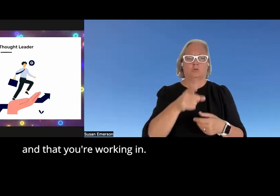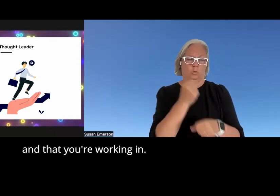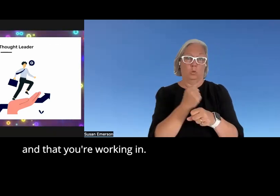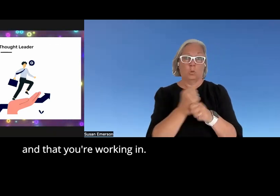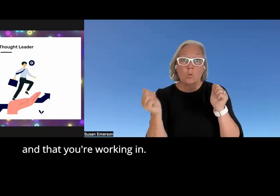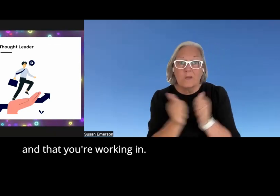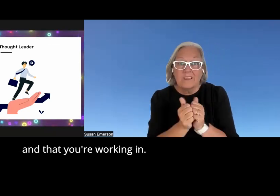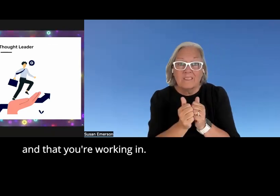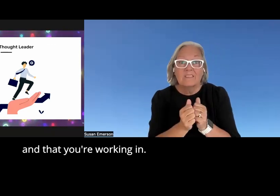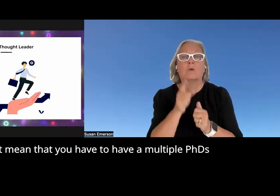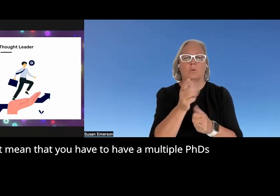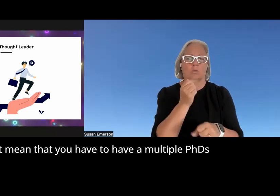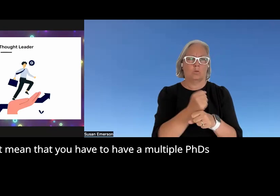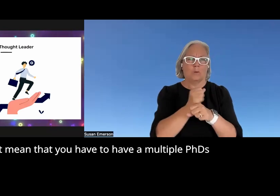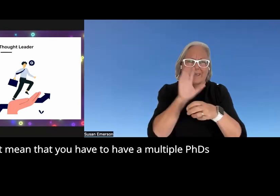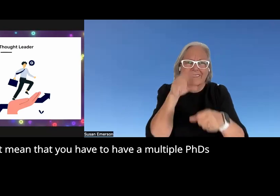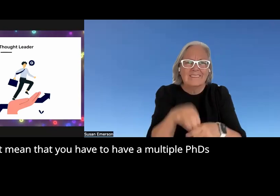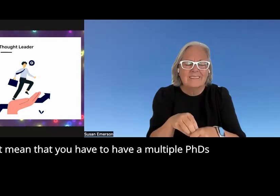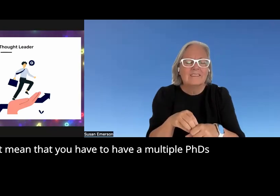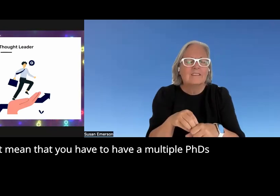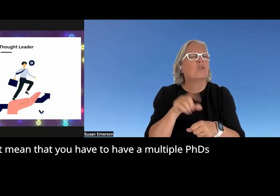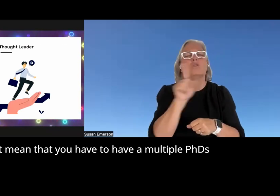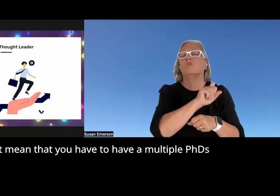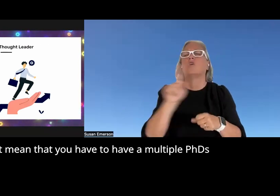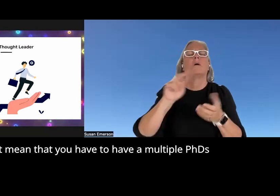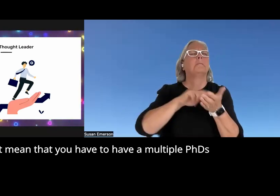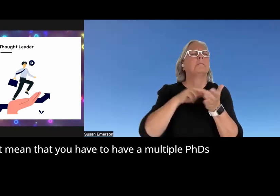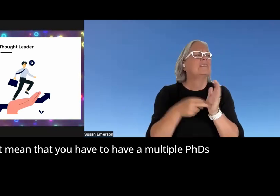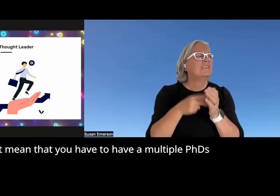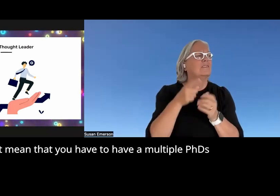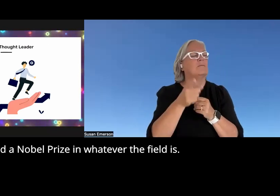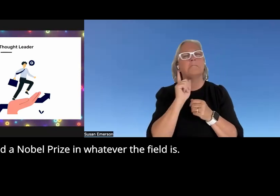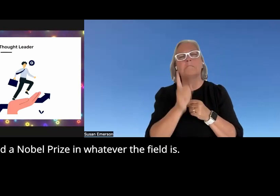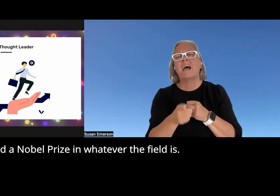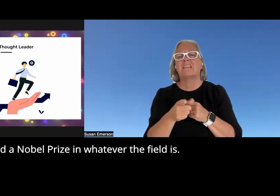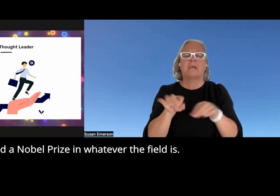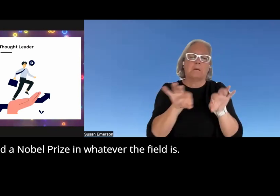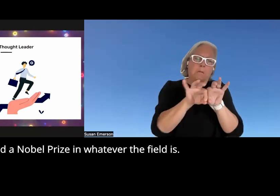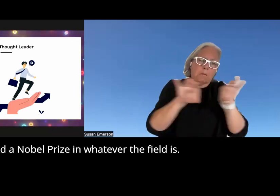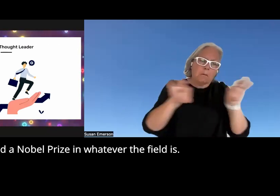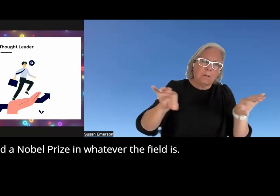working in it doesn't mean that you have to have a multiple phds and a Nobel Prize and whatever